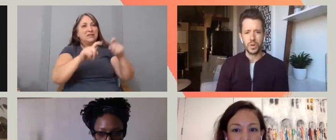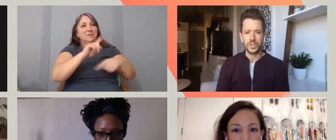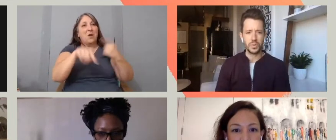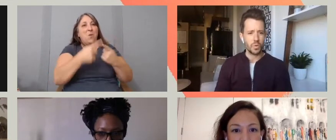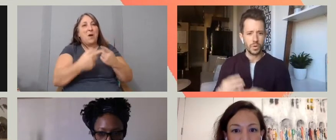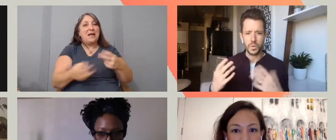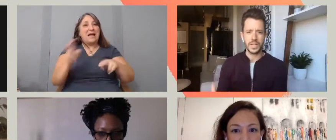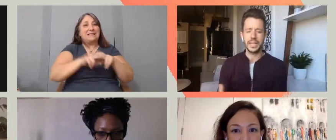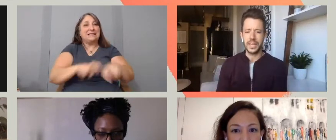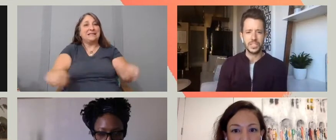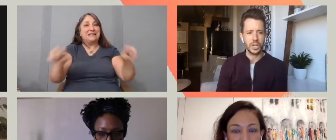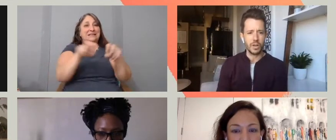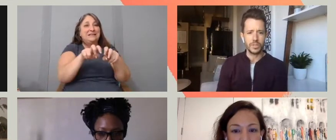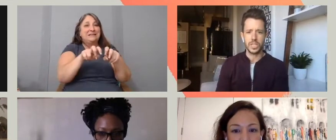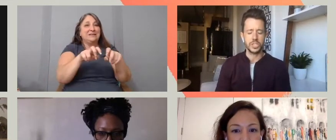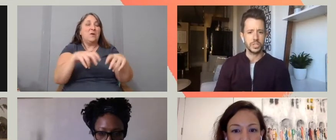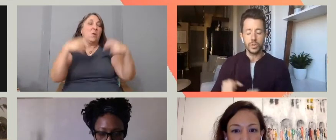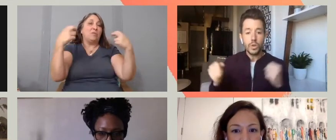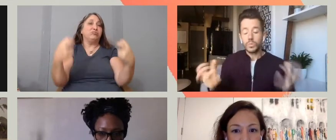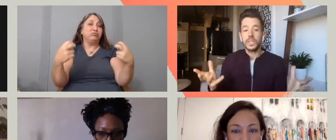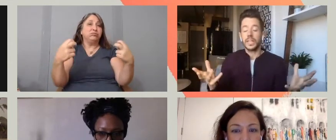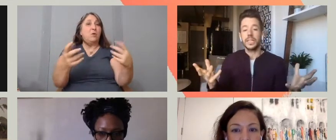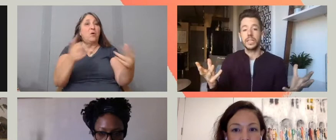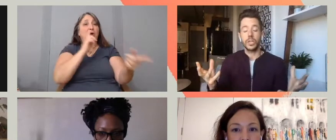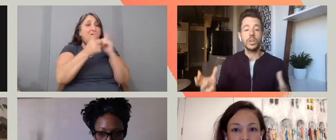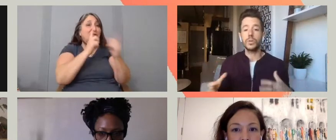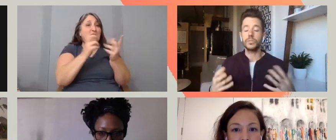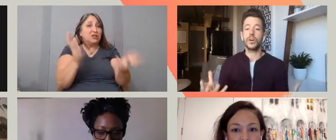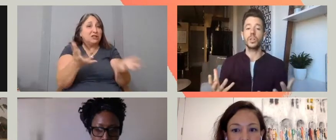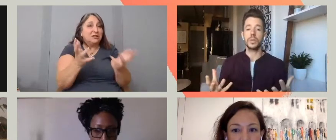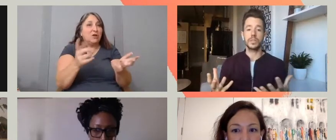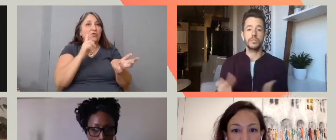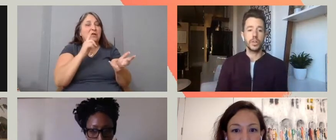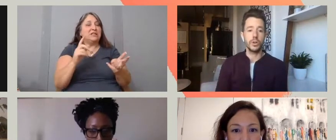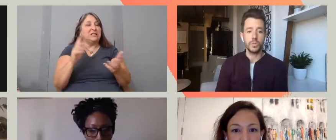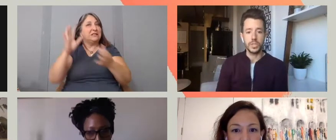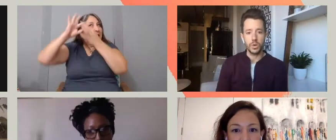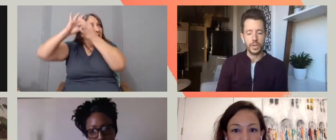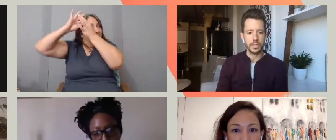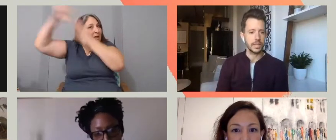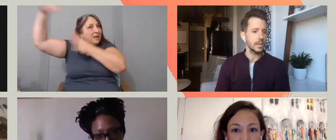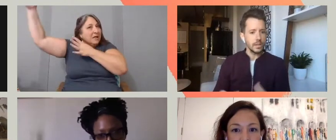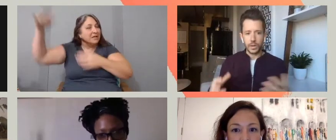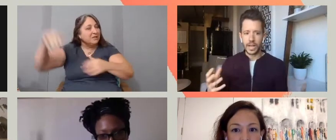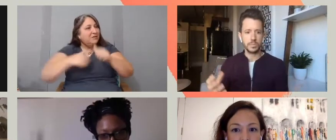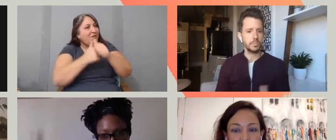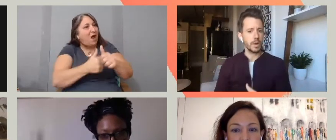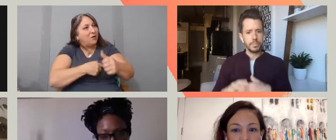but when I sit down beside someone or when I engage in a conversation really letting it go and following the flow and knowing that